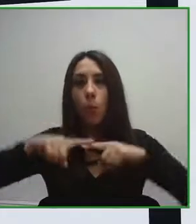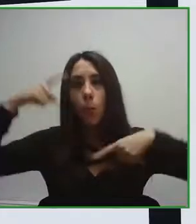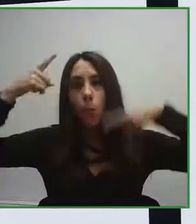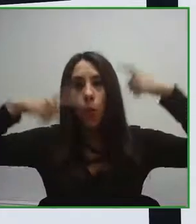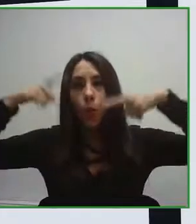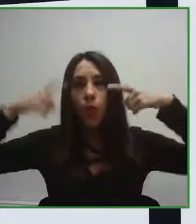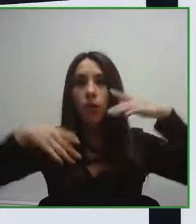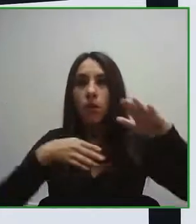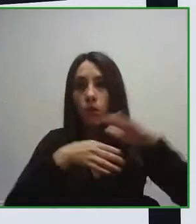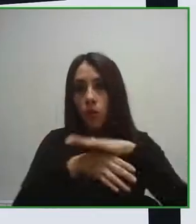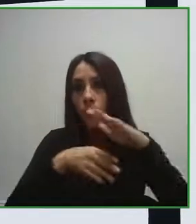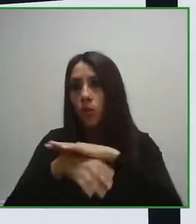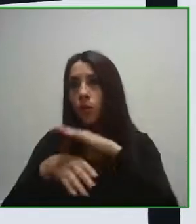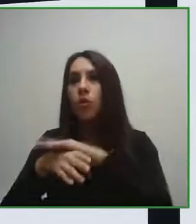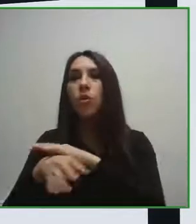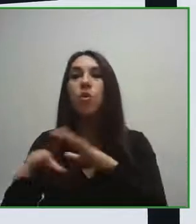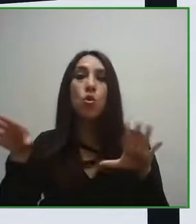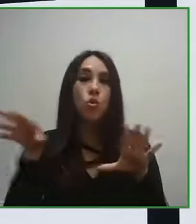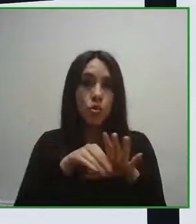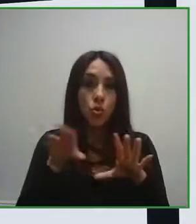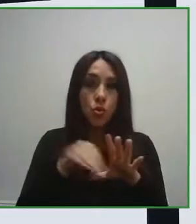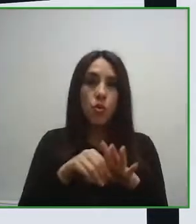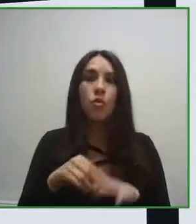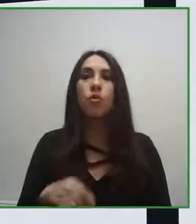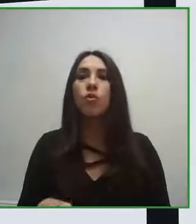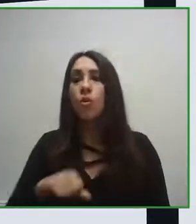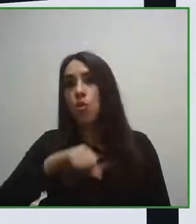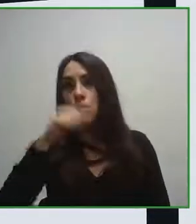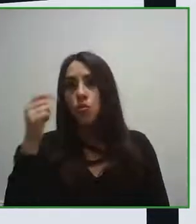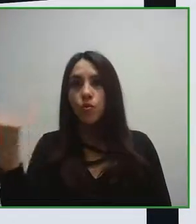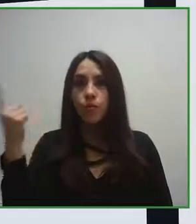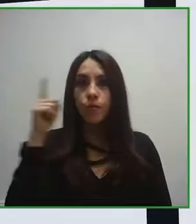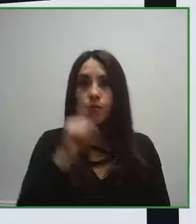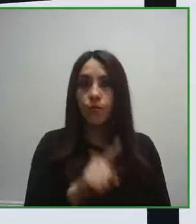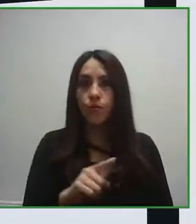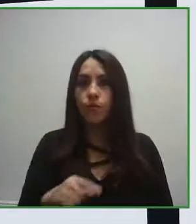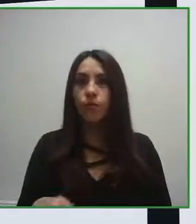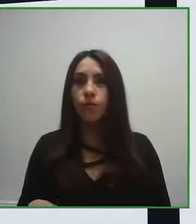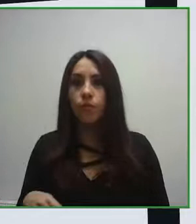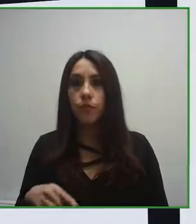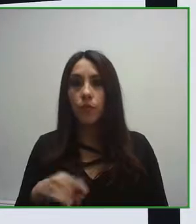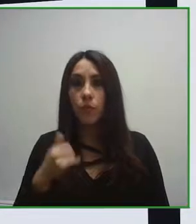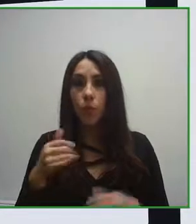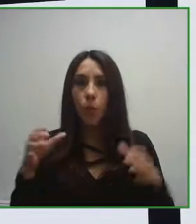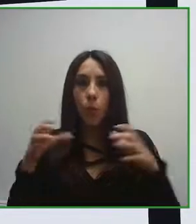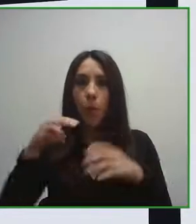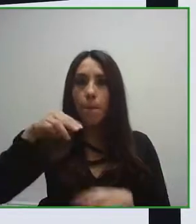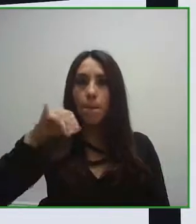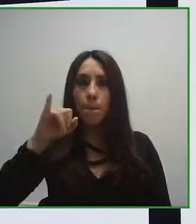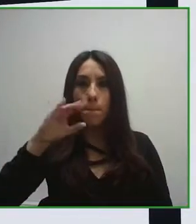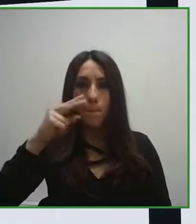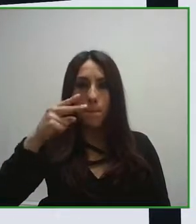accessibility policy and in digital inclusion in her company also we will have the participation